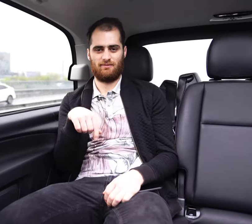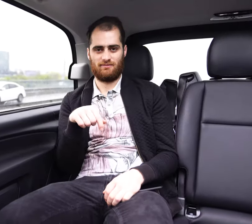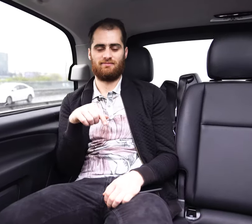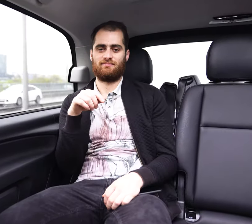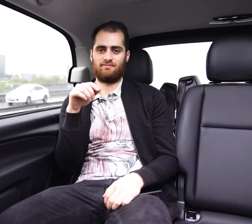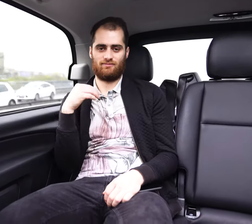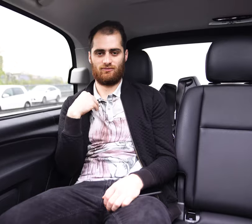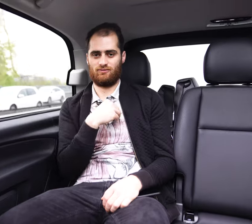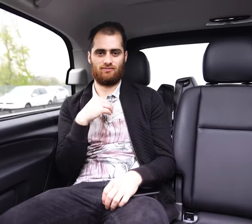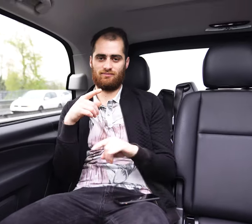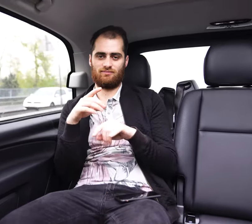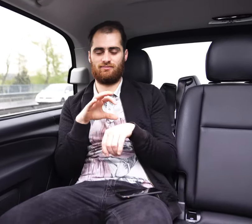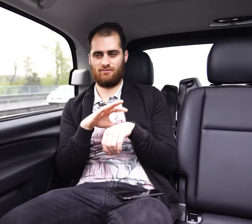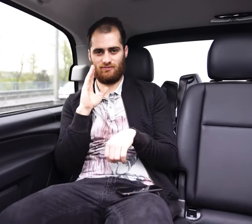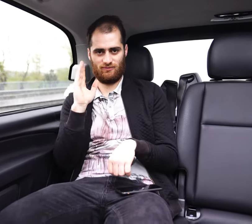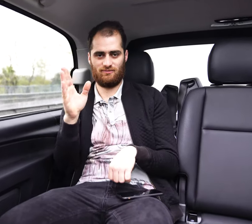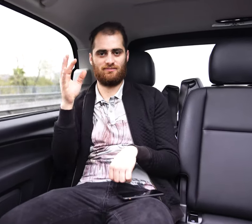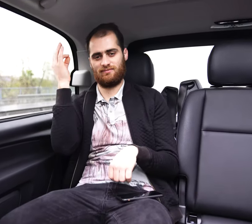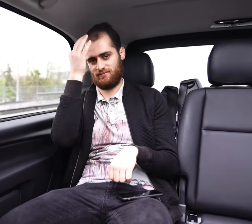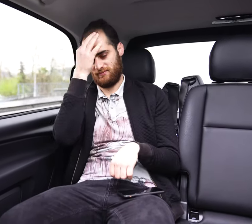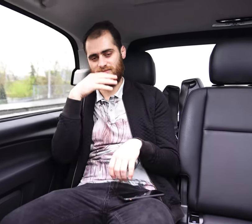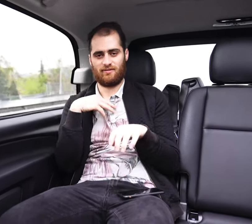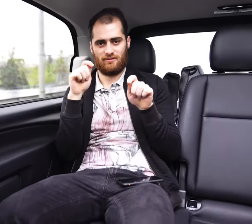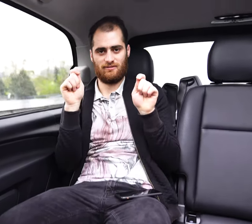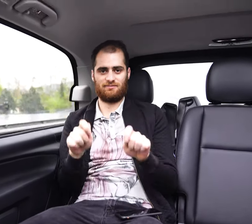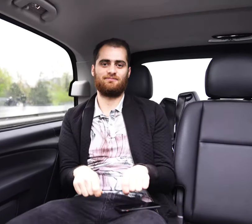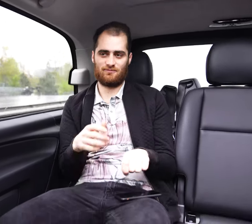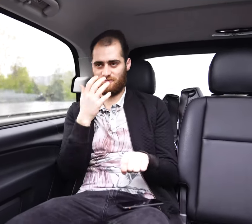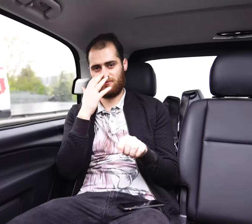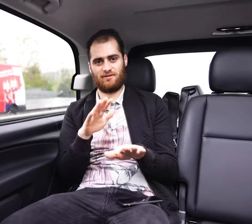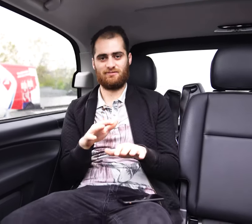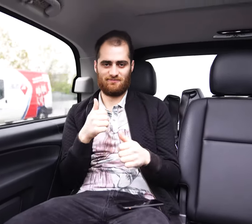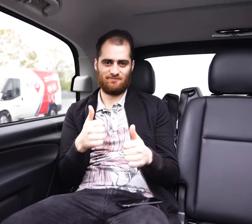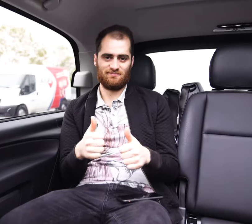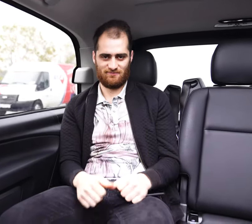Now, I am on my way to the hospital and the hospital team is waiting for me.